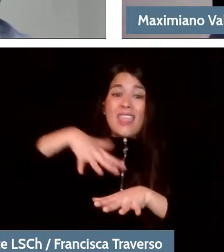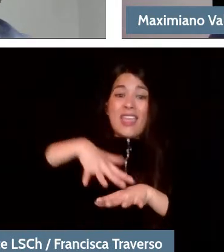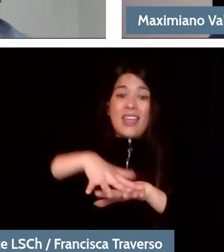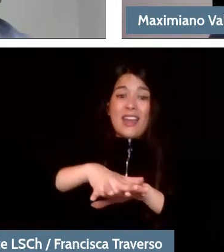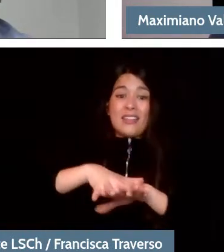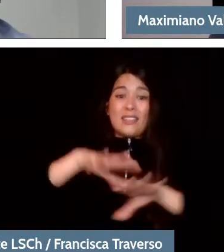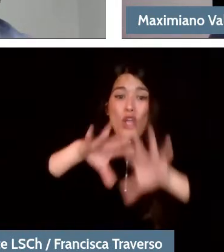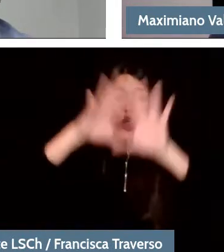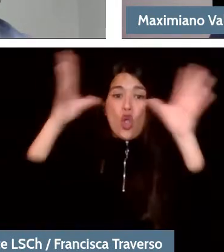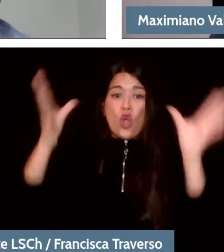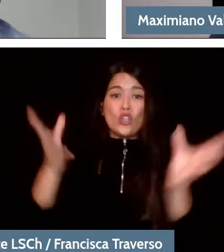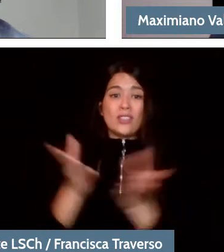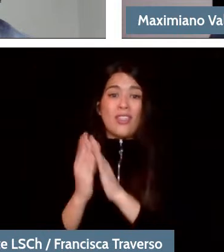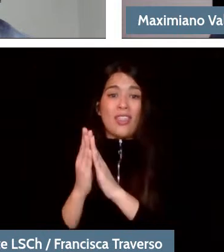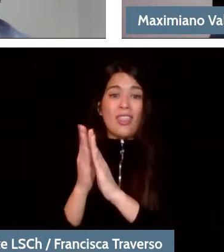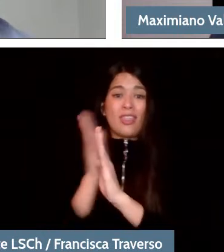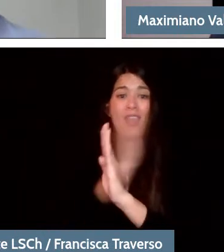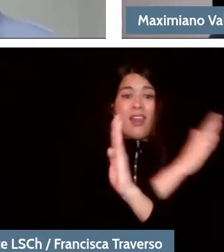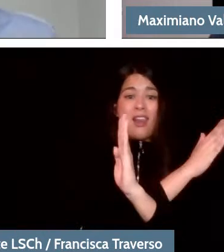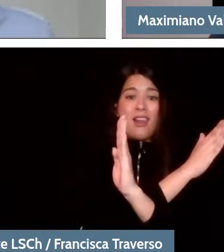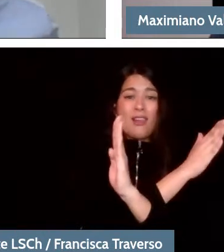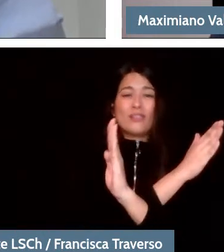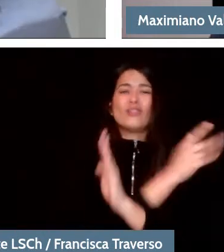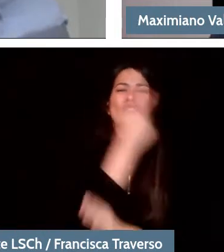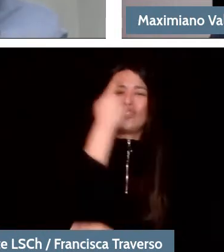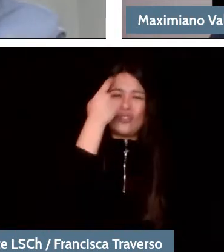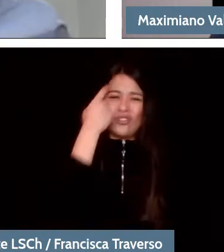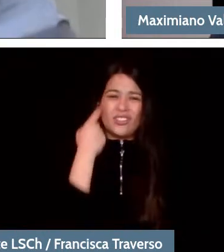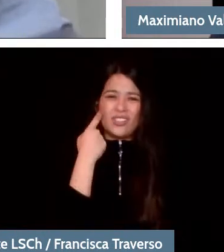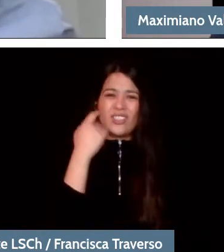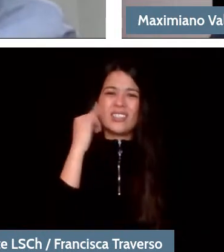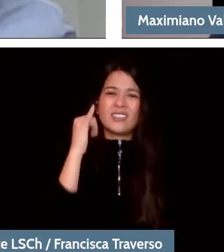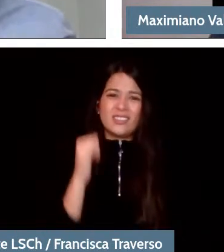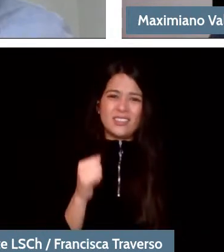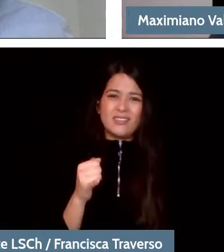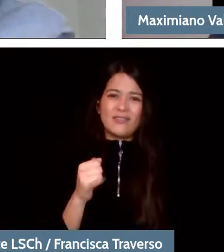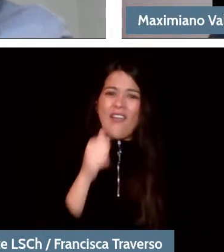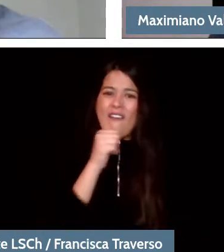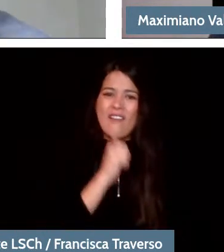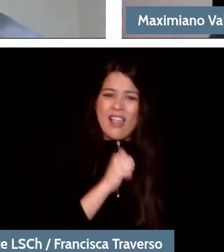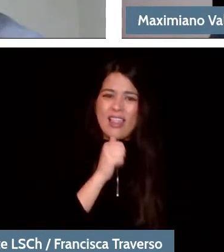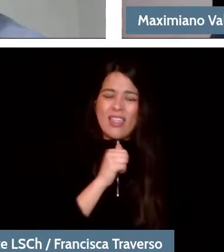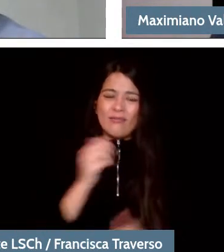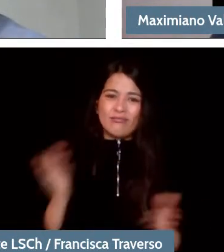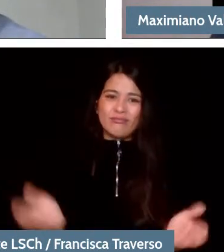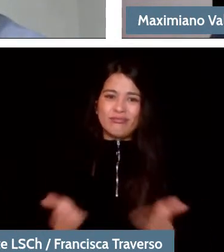So I think so, I think we've dropped that. The idea came that this was a matter of the elites